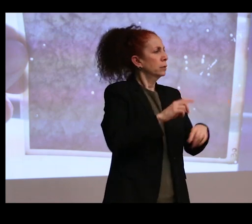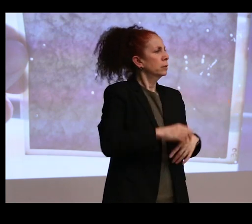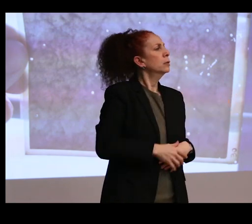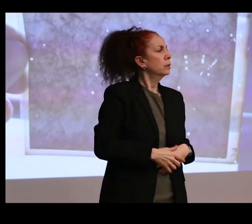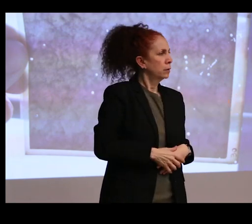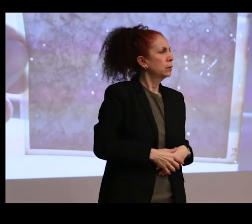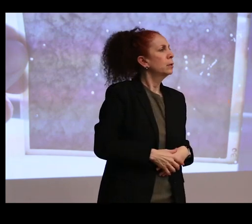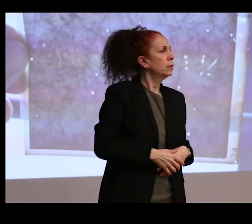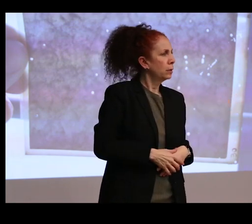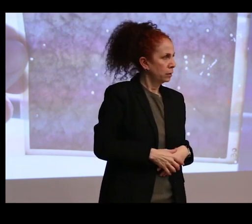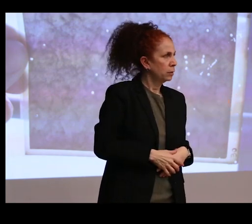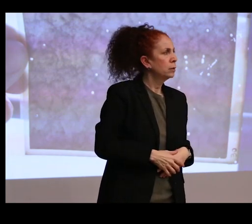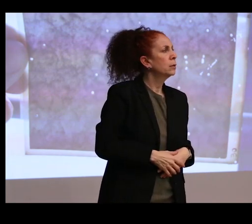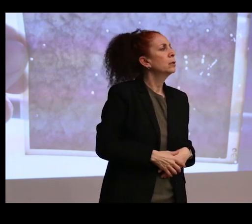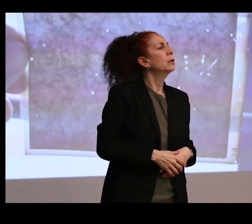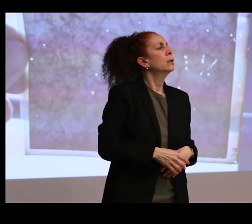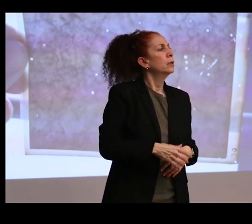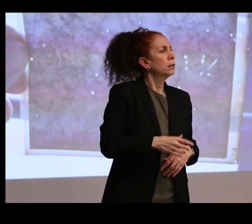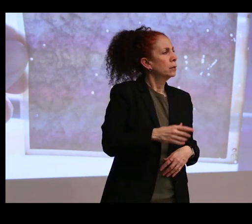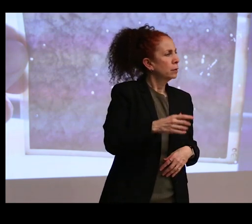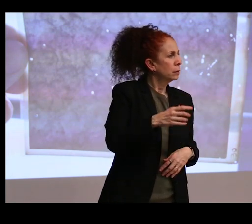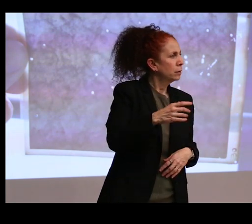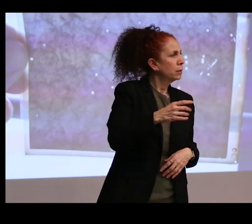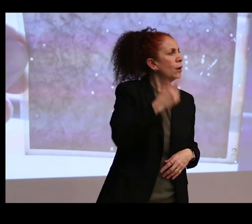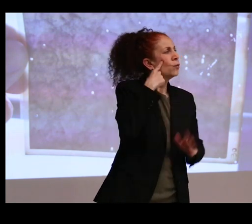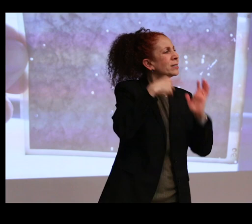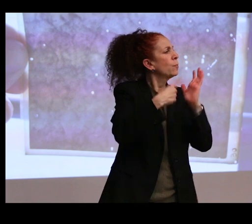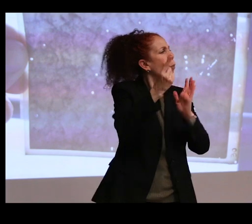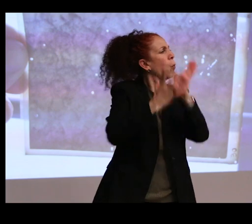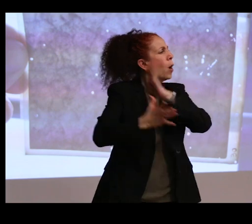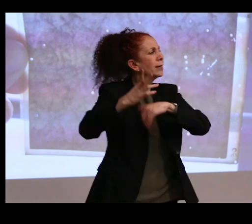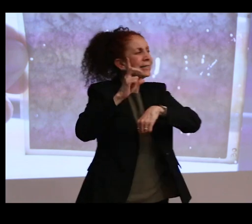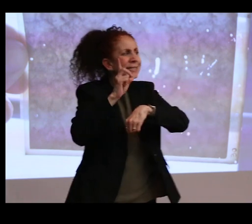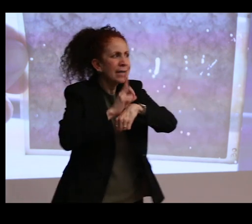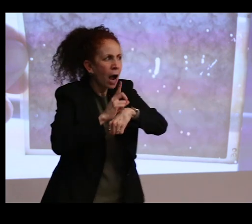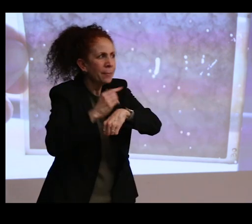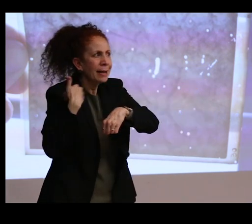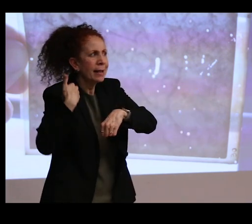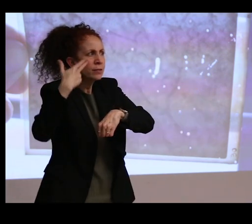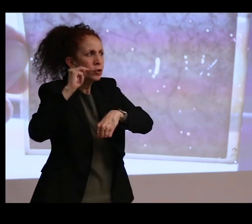and, say, the case with the Koh-i-Noor diamond, which has its own, I guess, narrative folklore